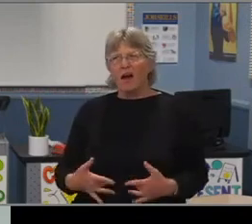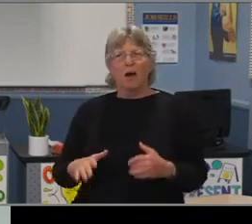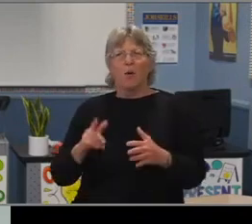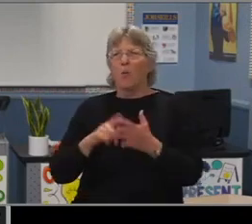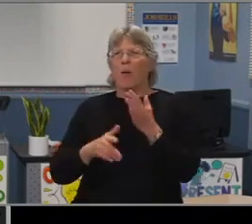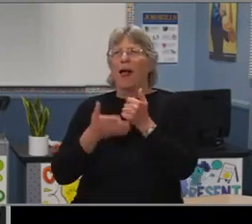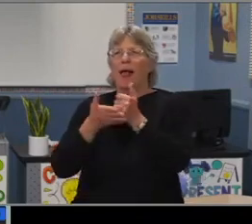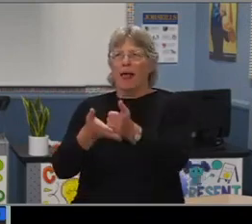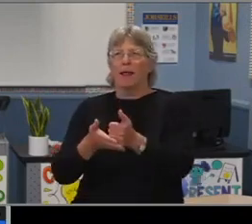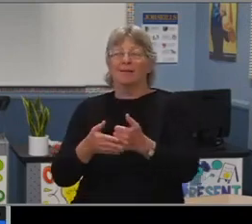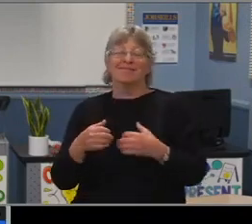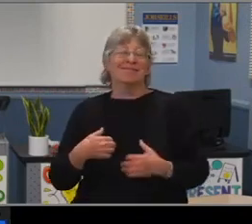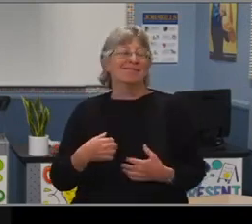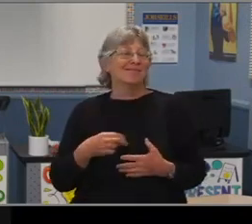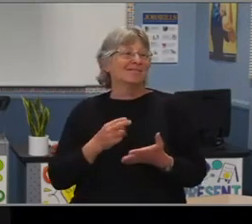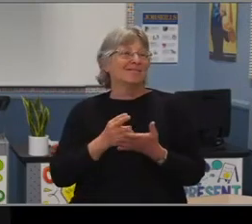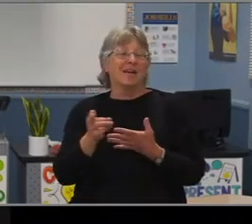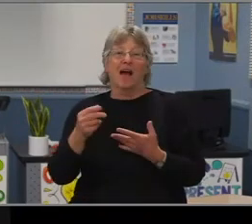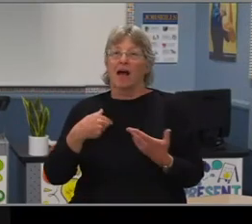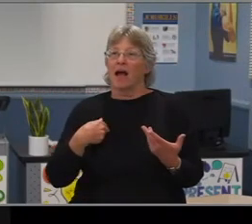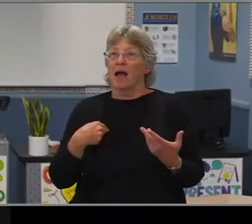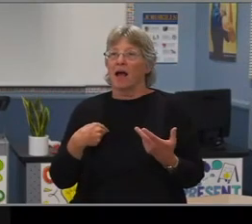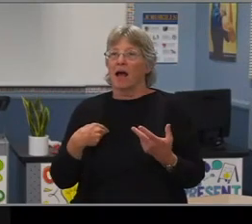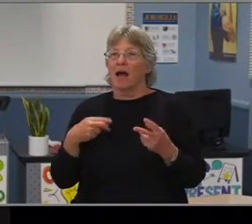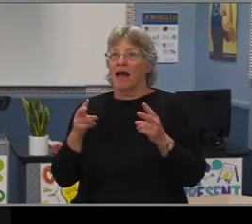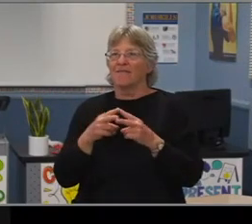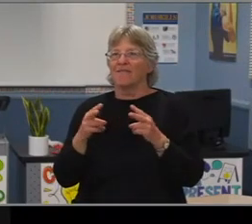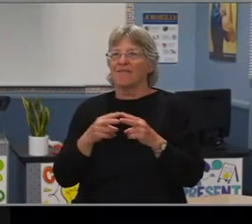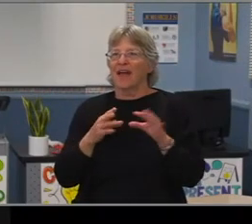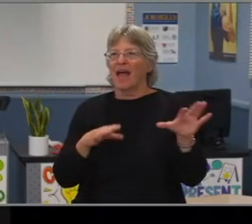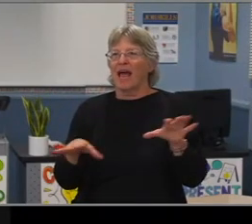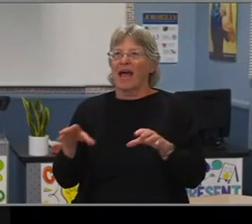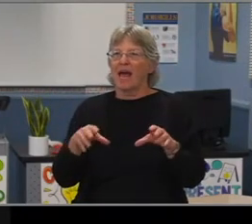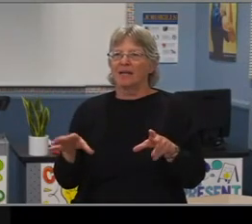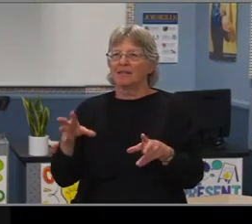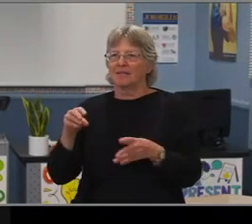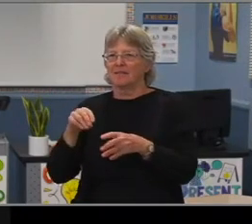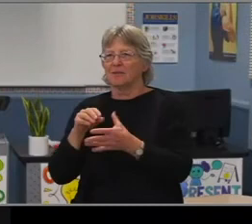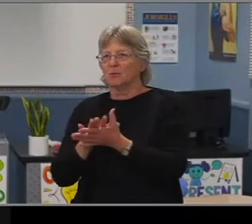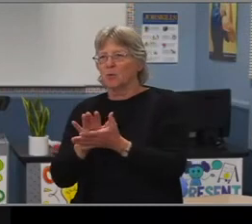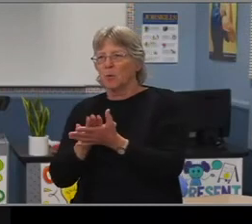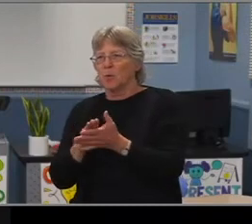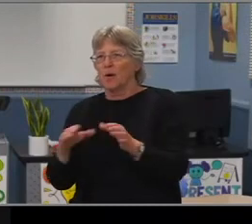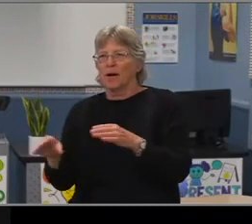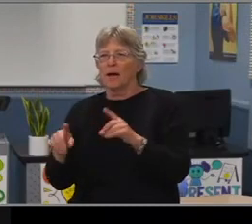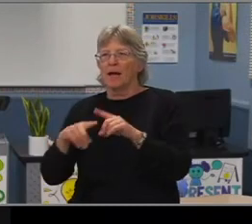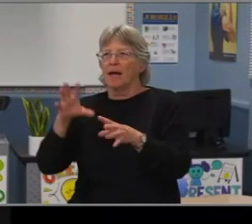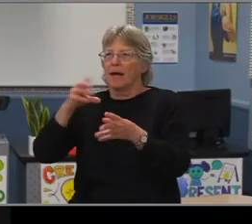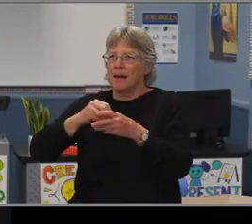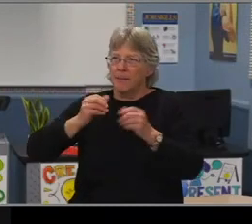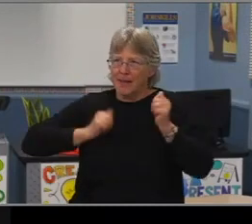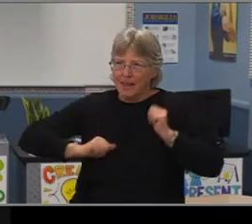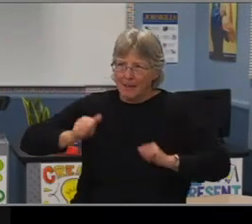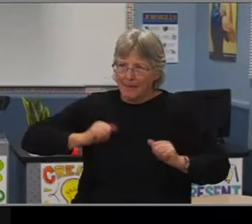So honestly, I am very active into school life, I've been in plays, I've been in the dance performances,